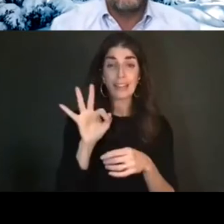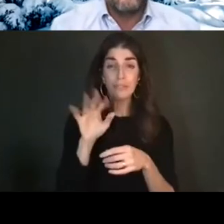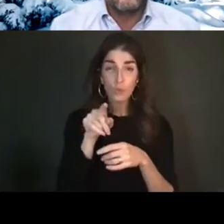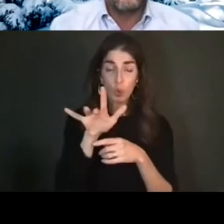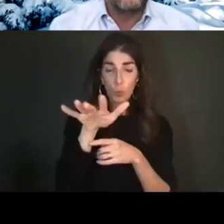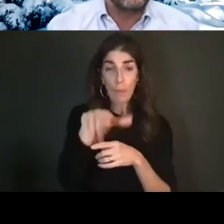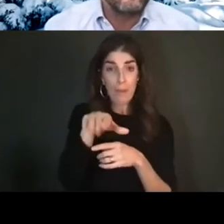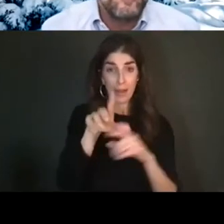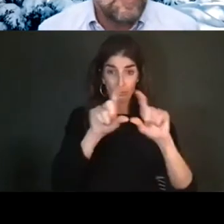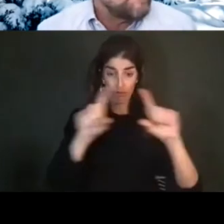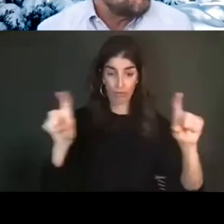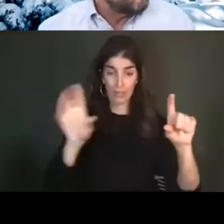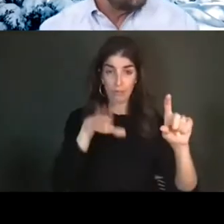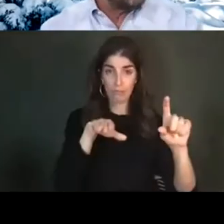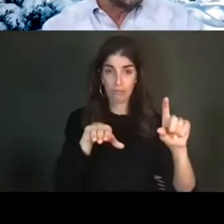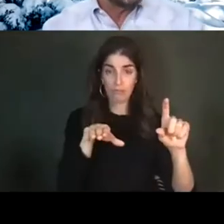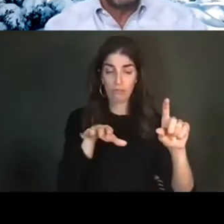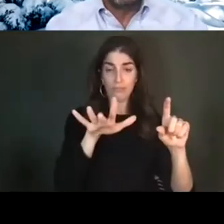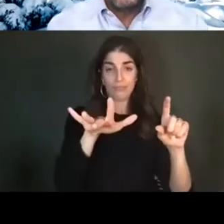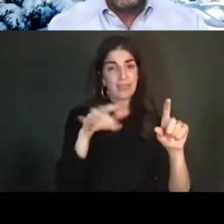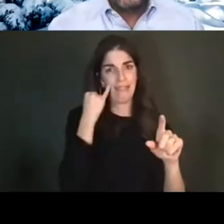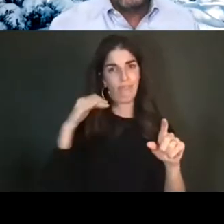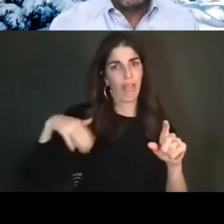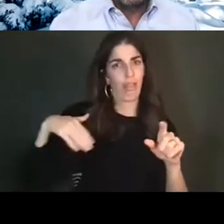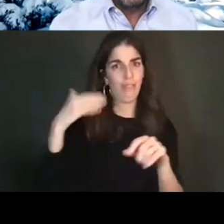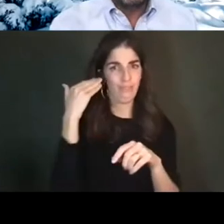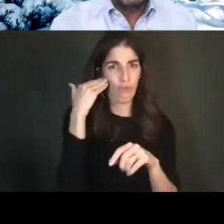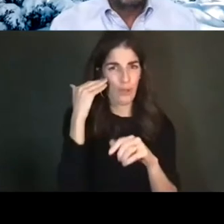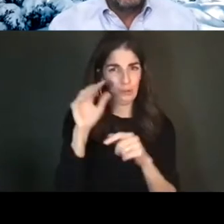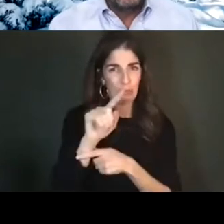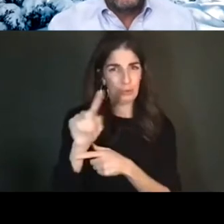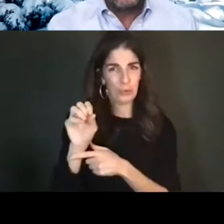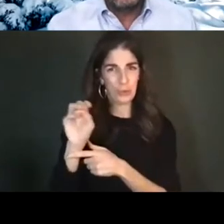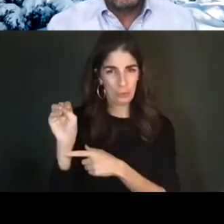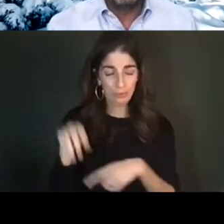of your screen -- for those of you who haven't been doing Zoom that often -- if you move